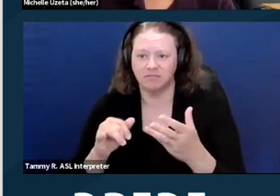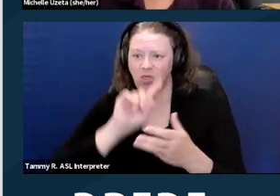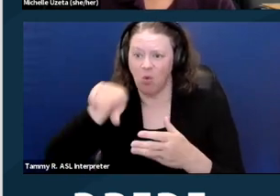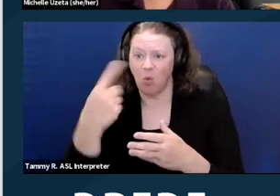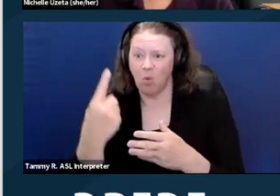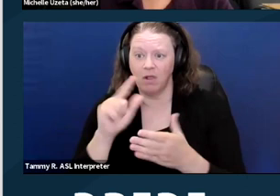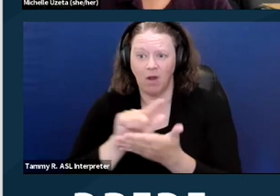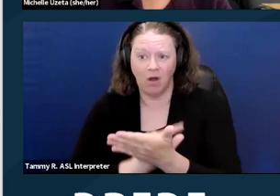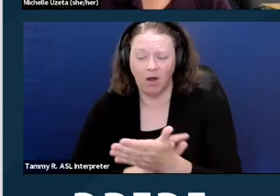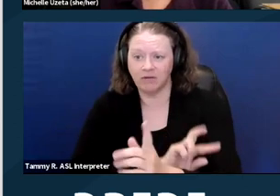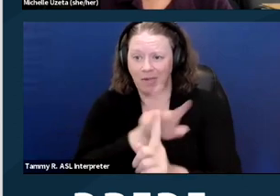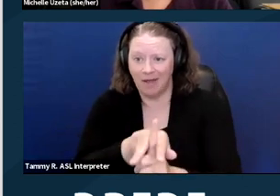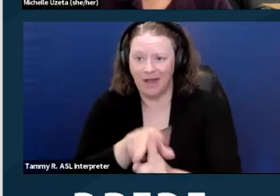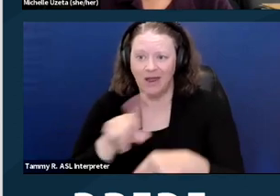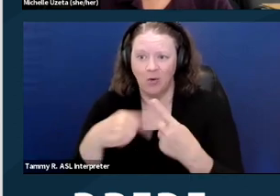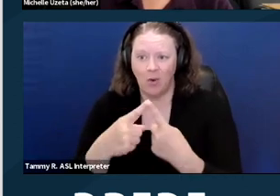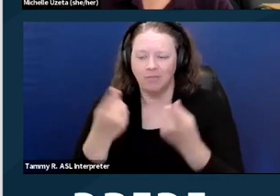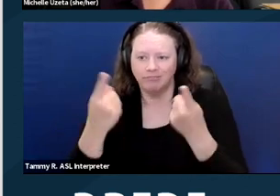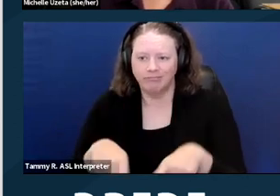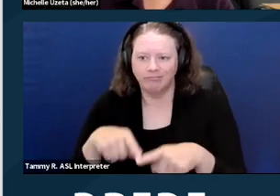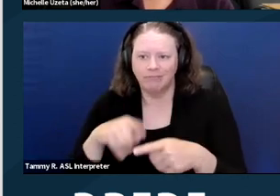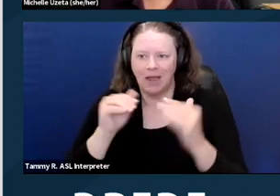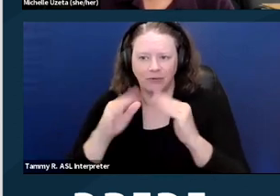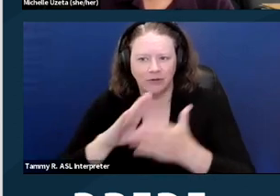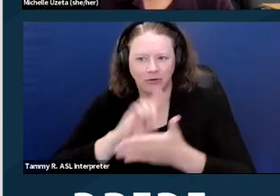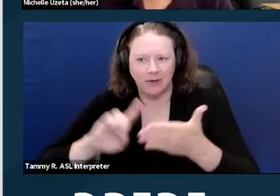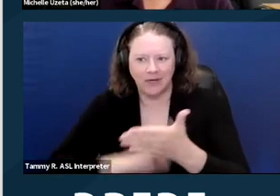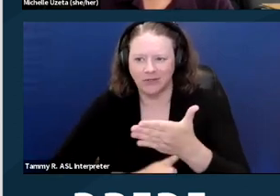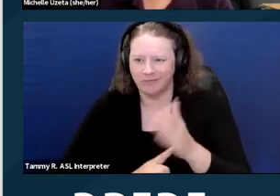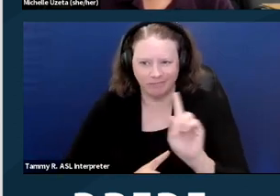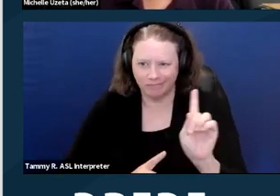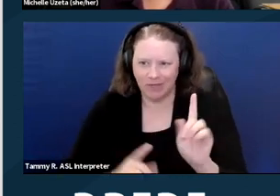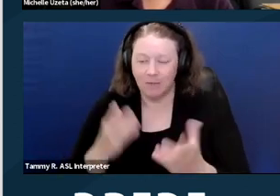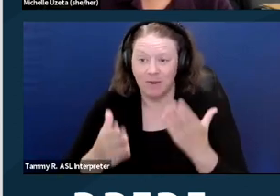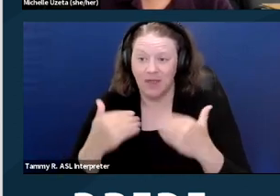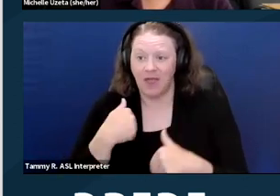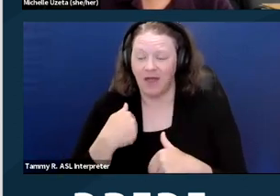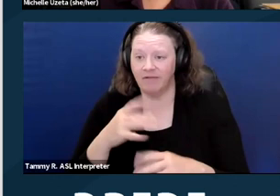when you have a housing discrimination case. You may also have negligence claims,